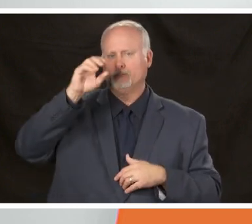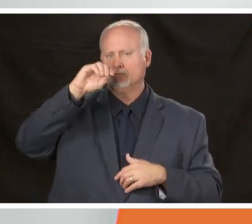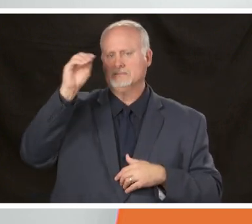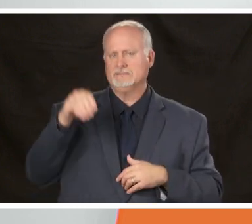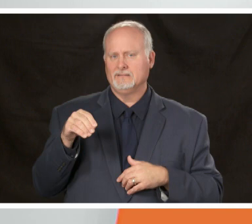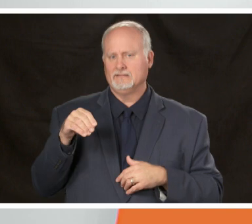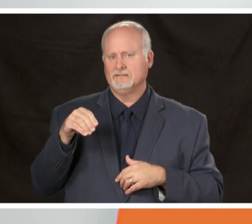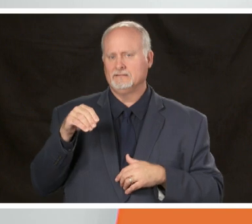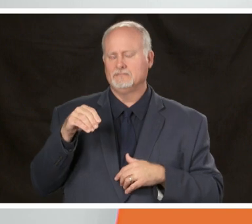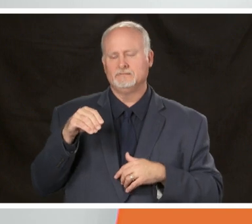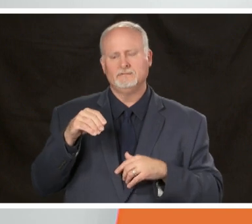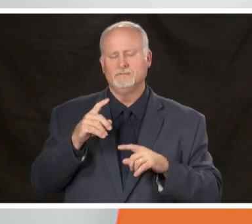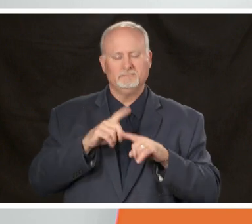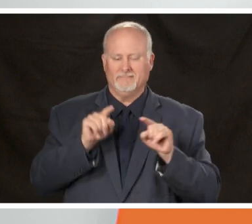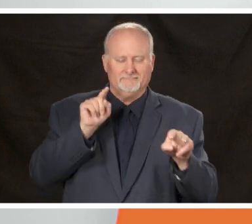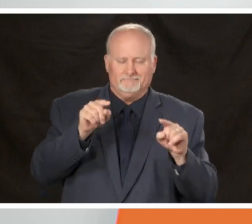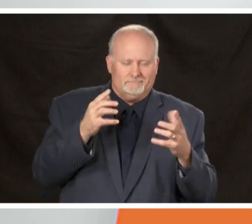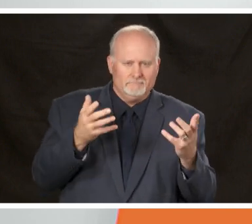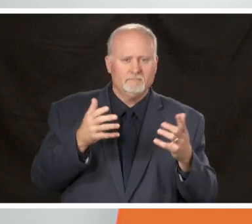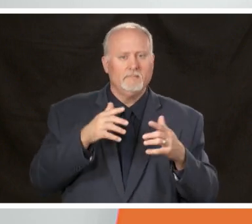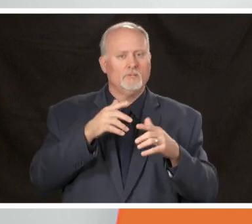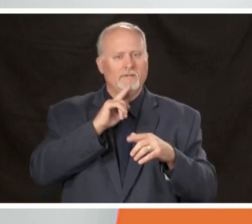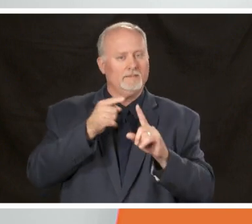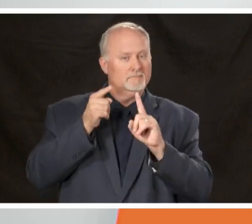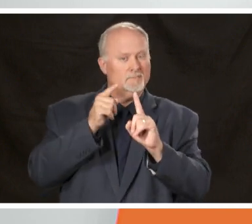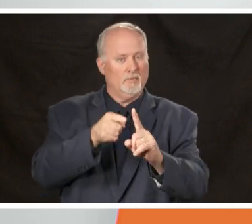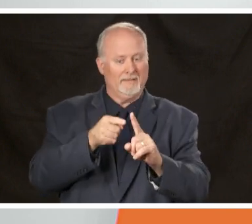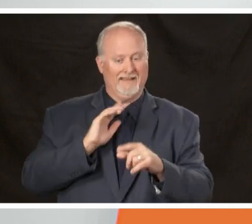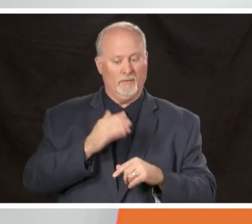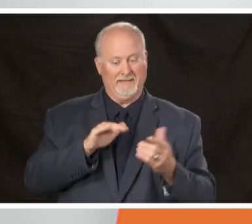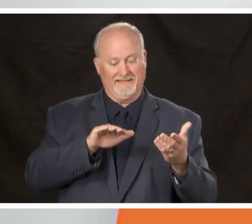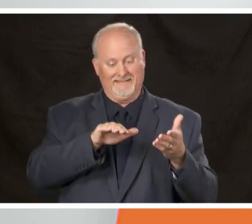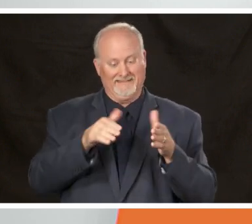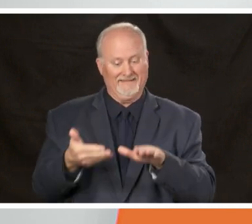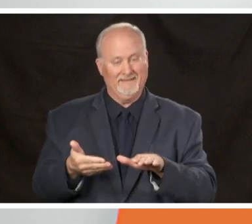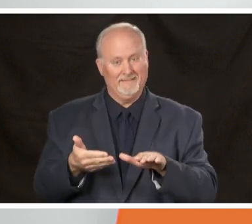statistically significant but basically we're seeing our death rate so far match